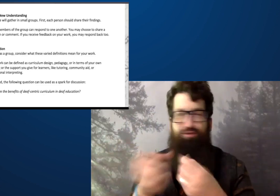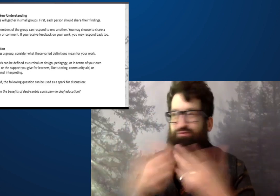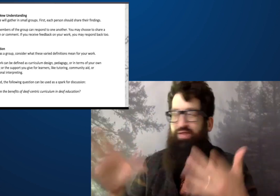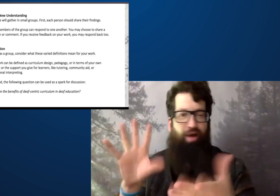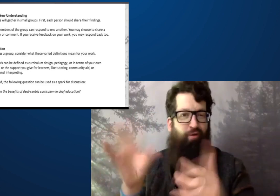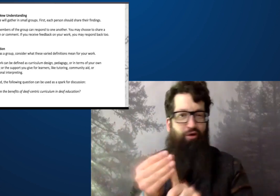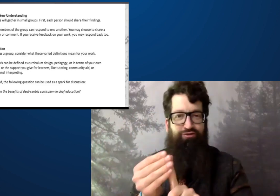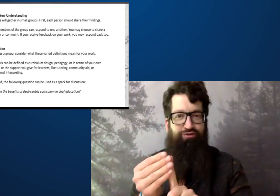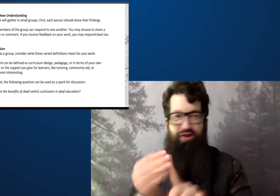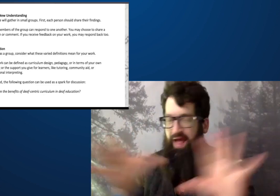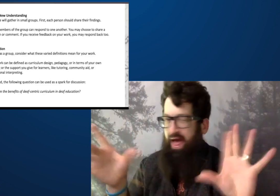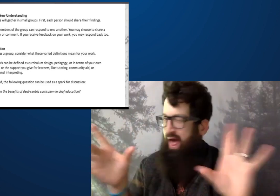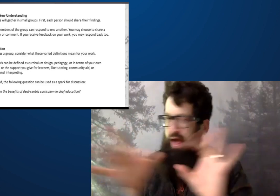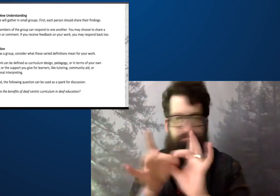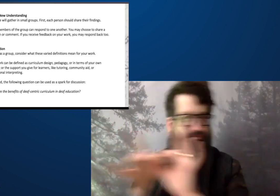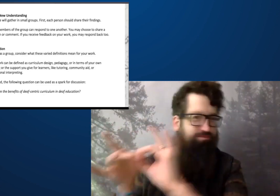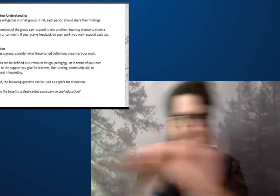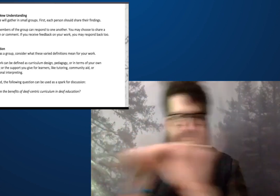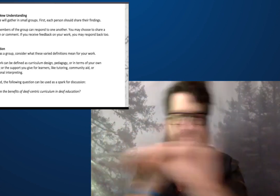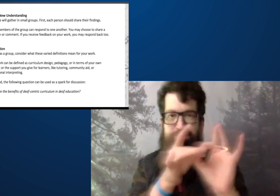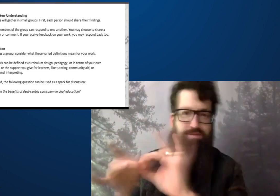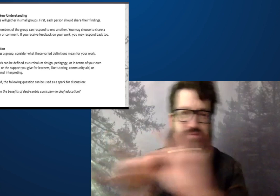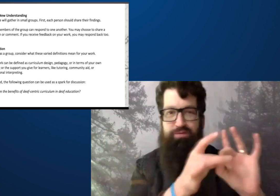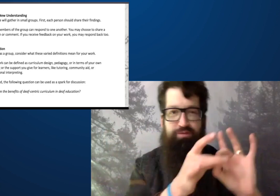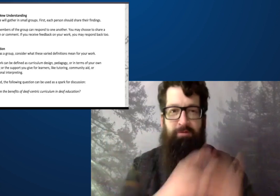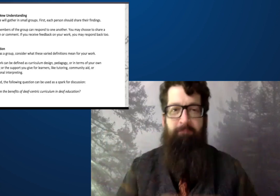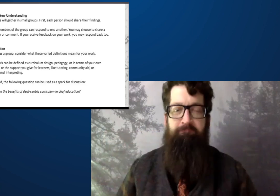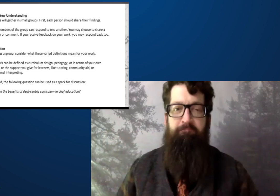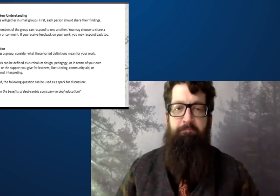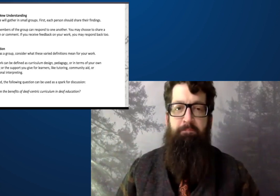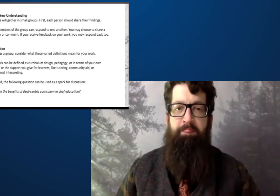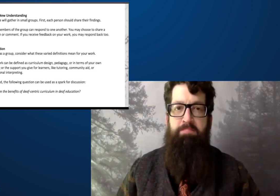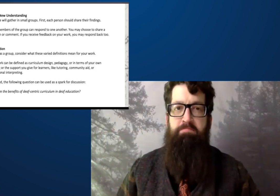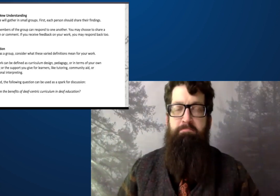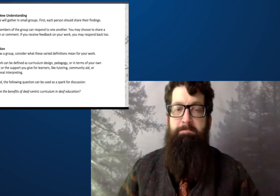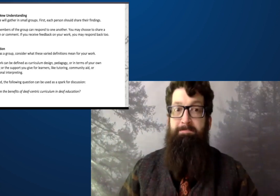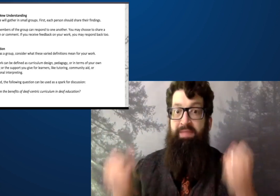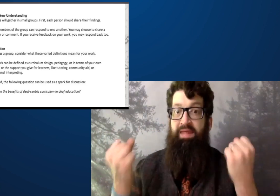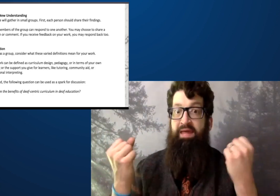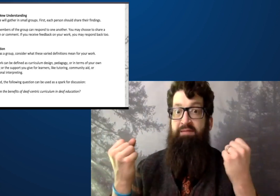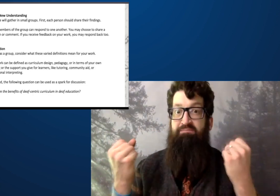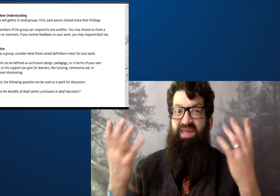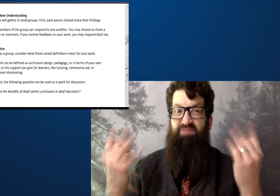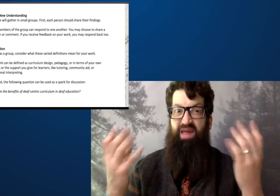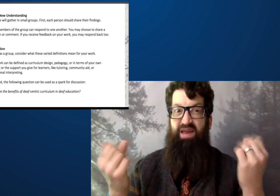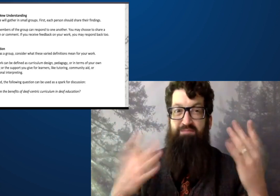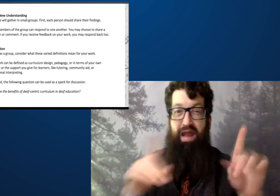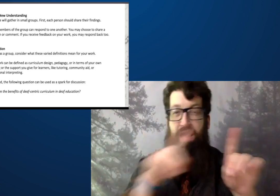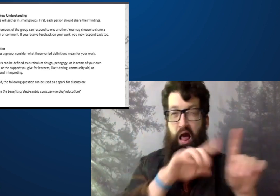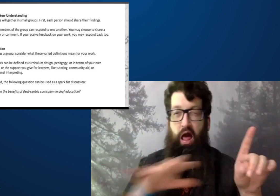of language, is everything's connected intrinsically?